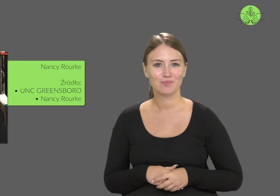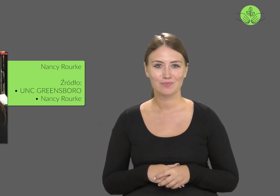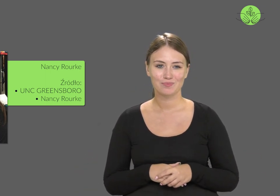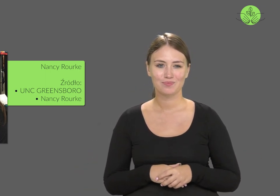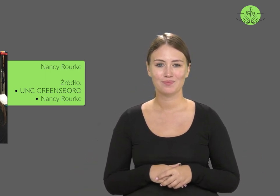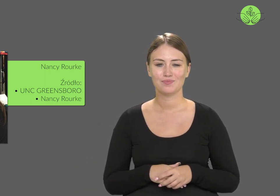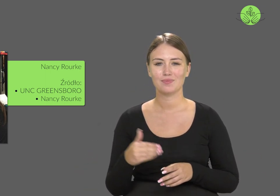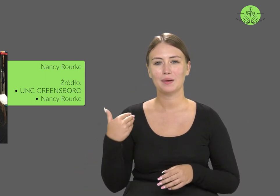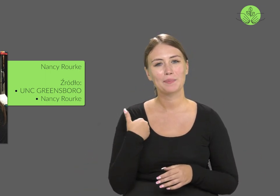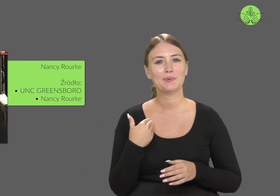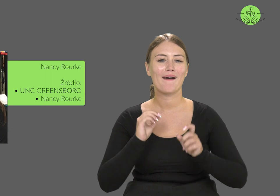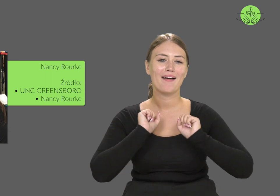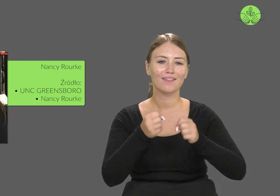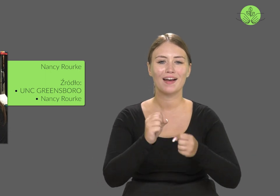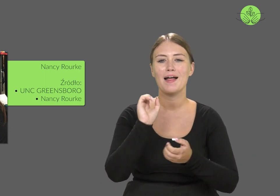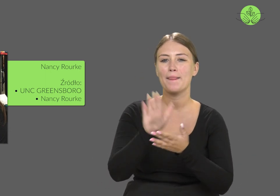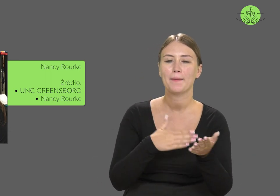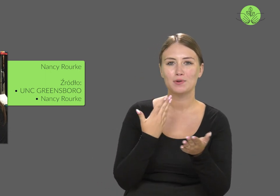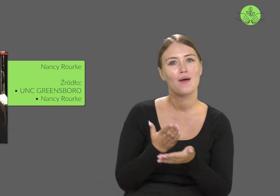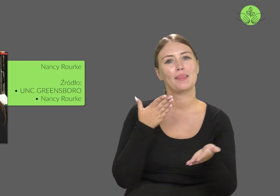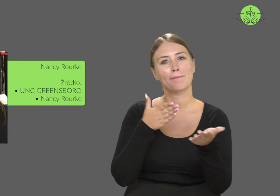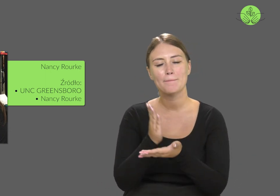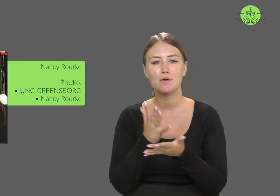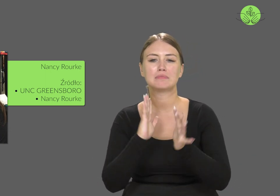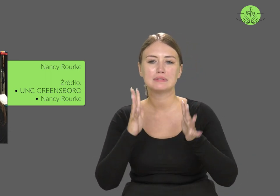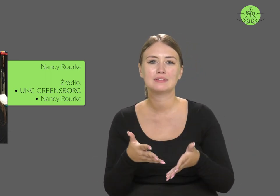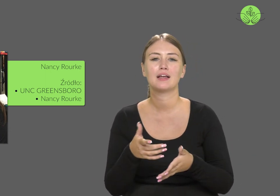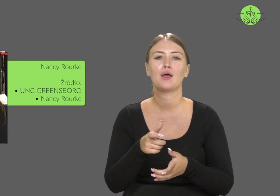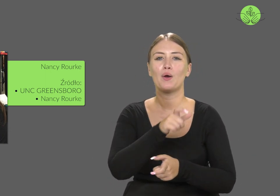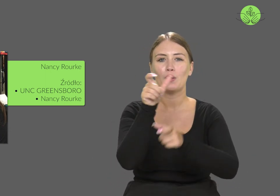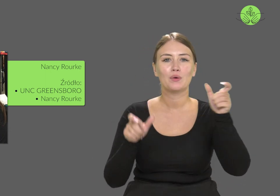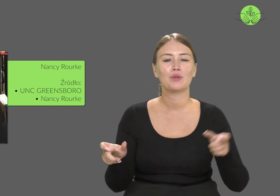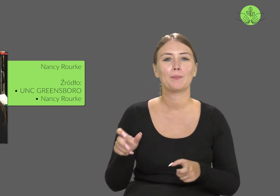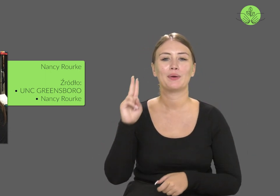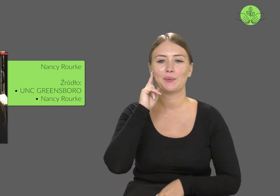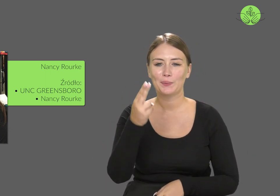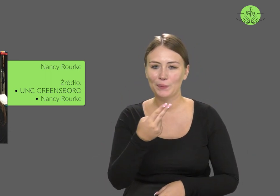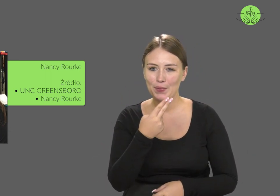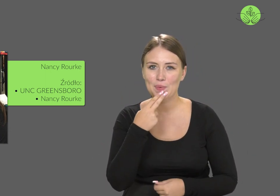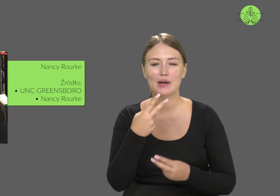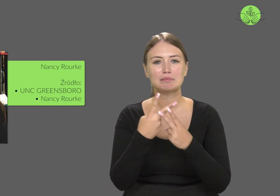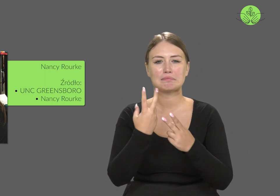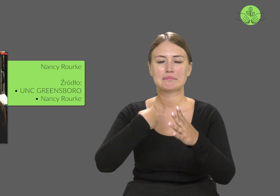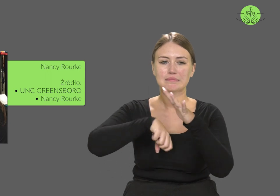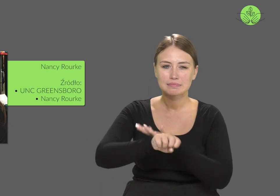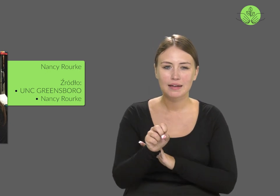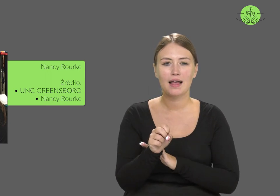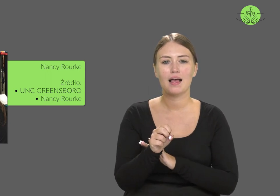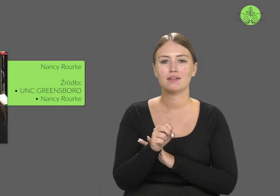She was involved in, among other things, assisting deaf inmates